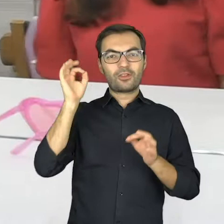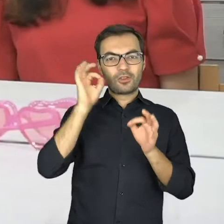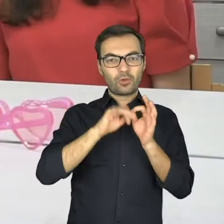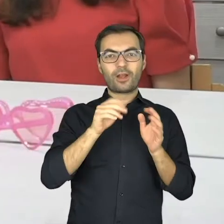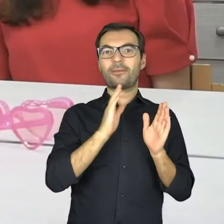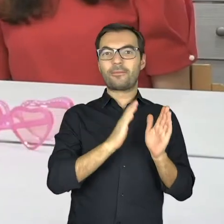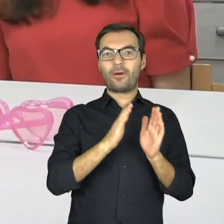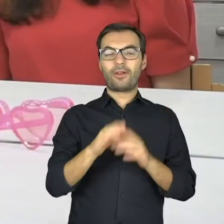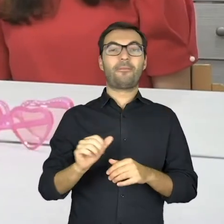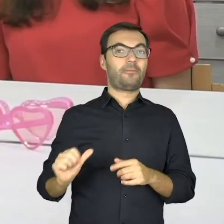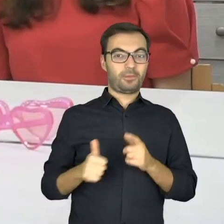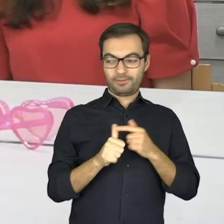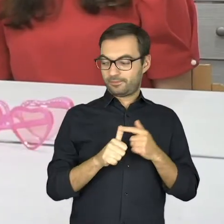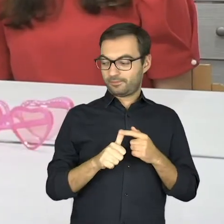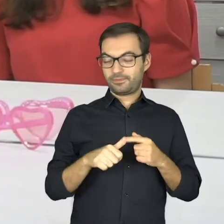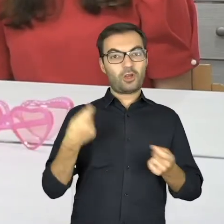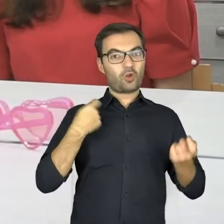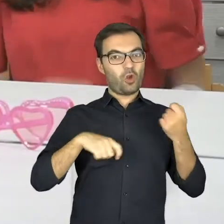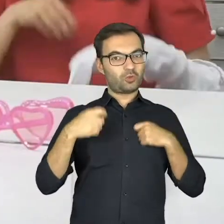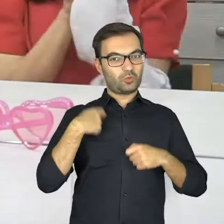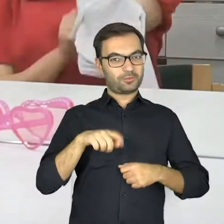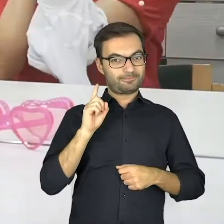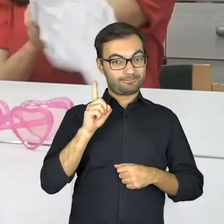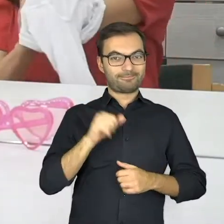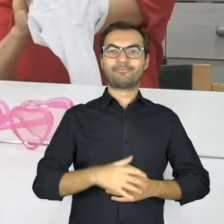Step one: a costume.